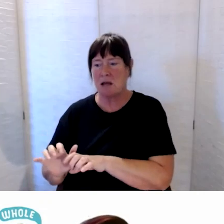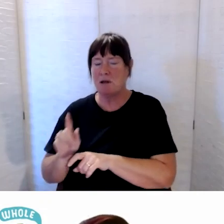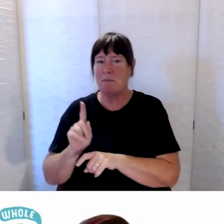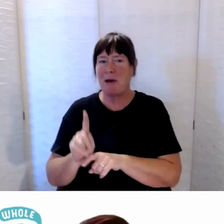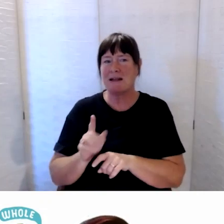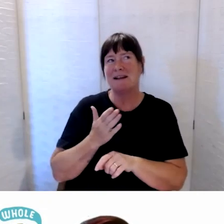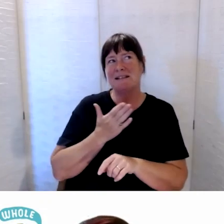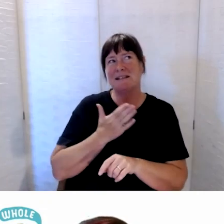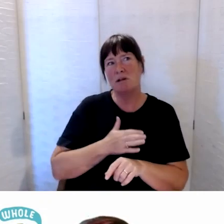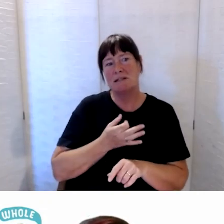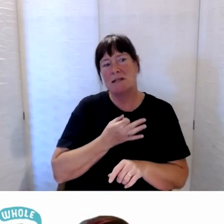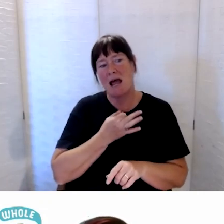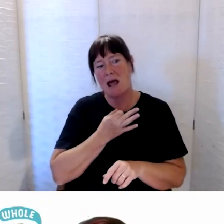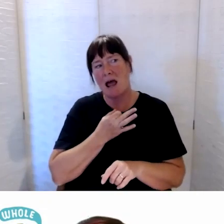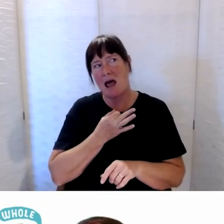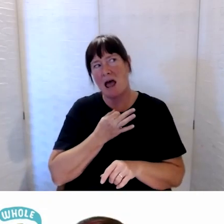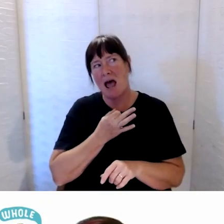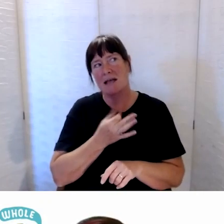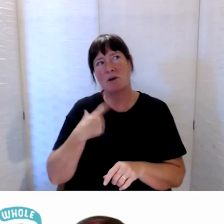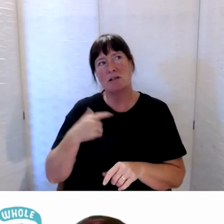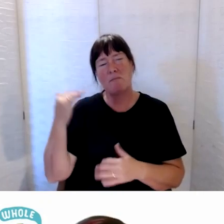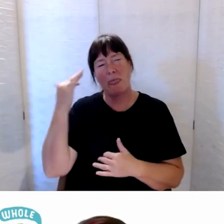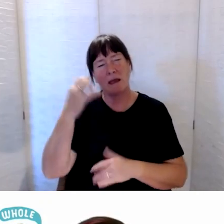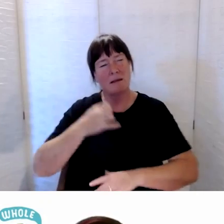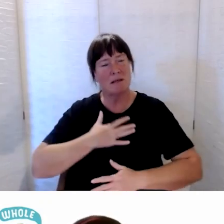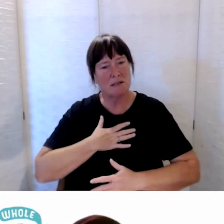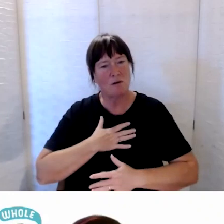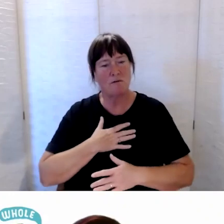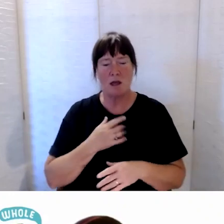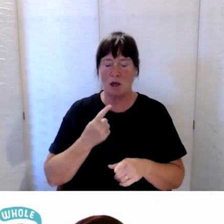something that I’ve been thinking about myself in terms of emergency preparedness,